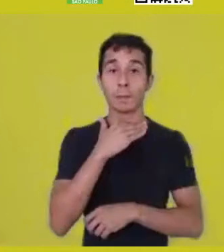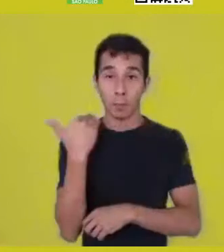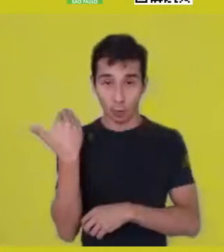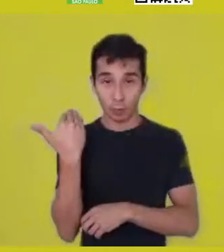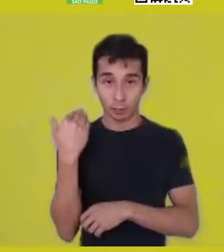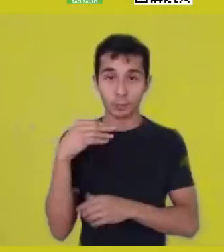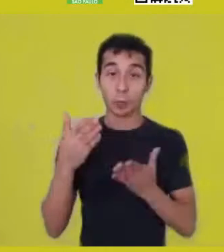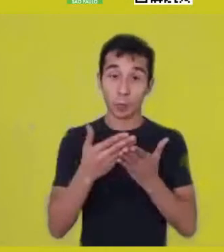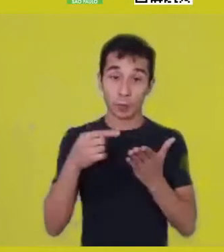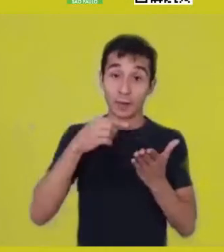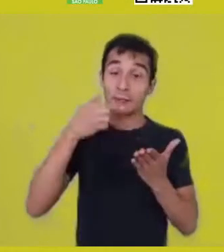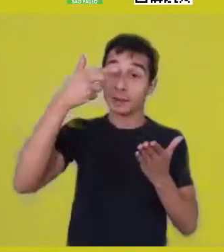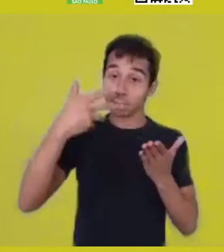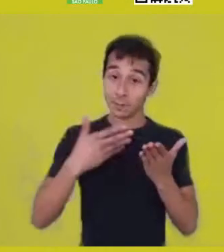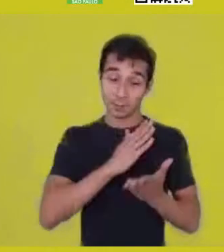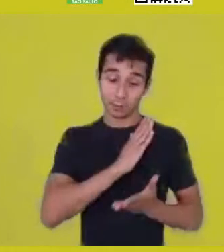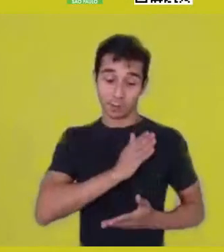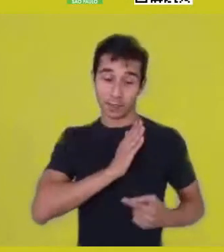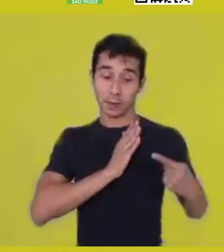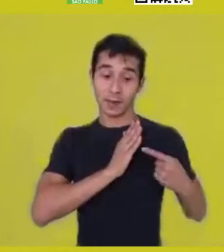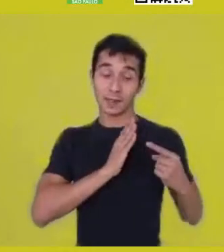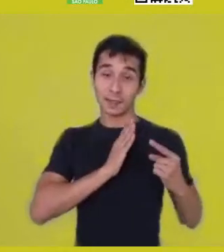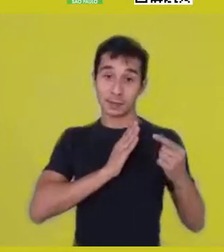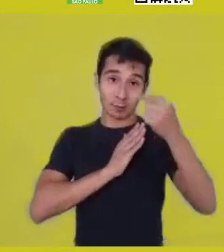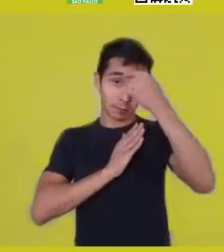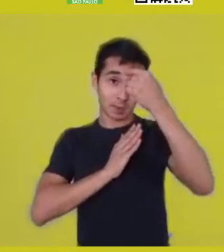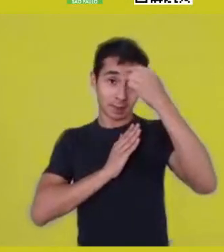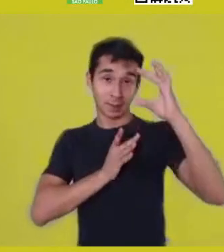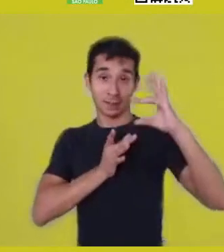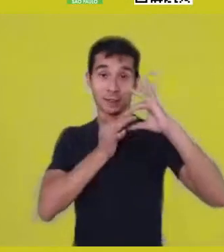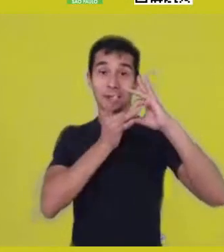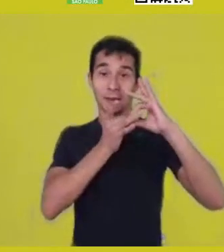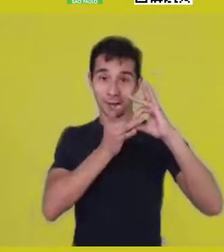So, what’s interesting to observe is that